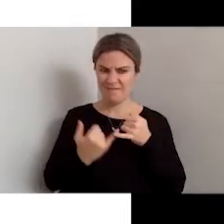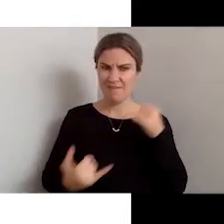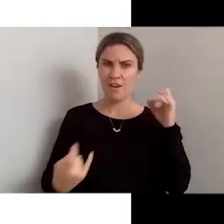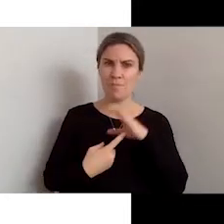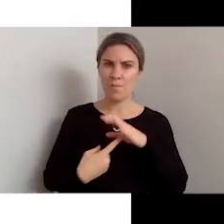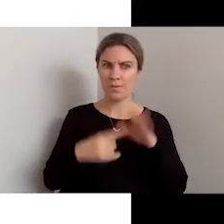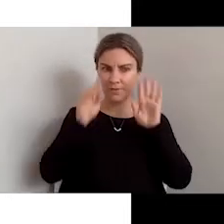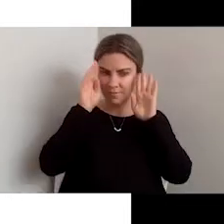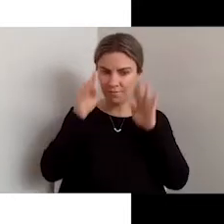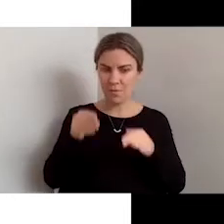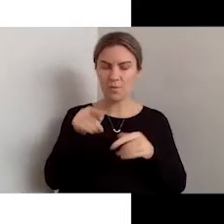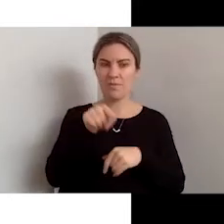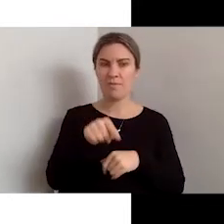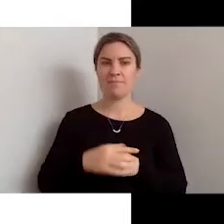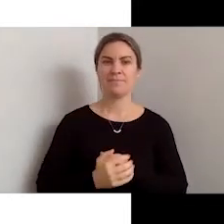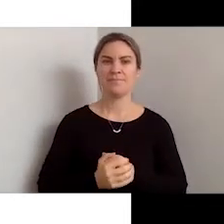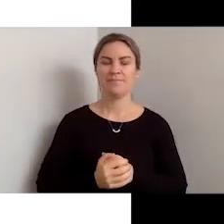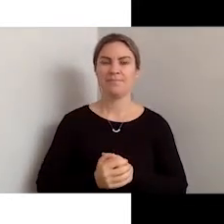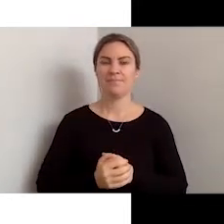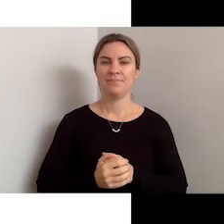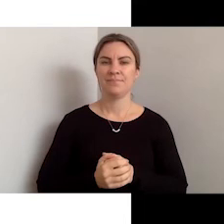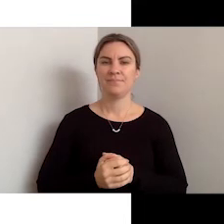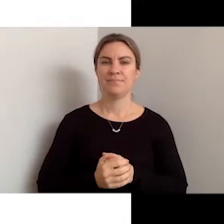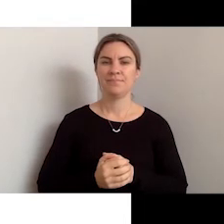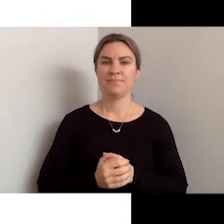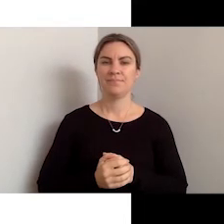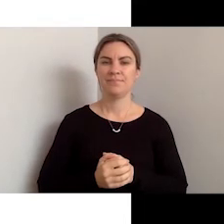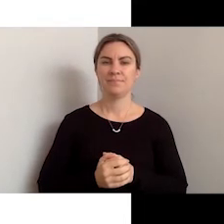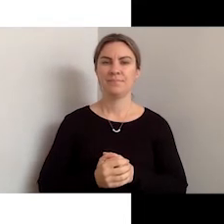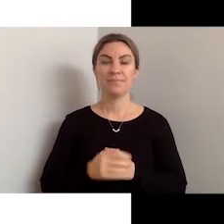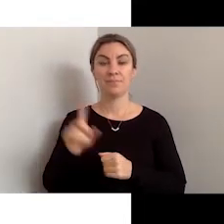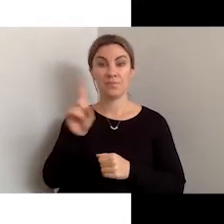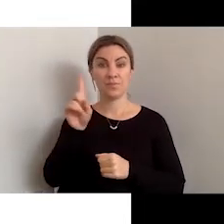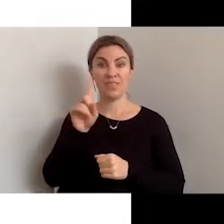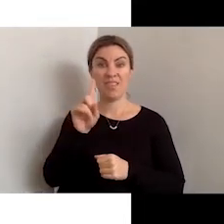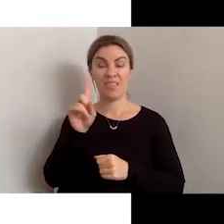Today, most recently in the response